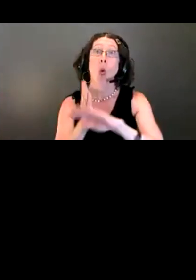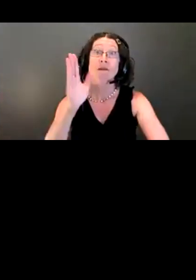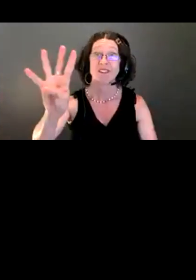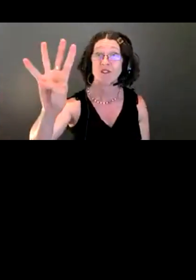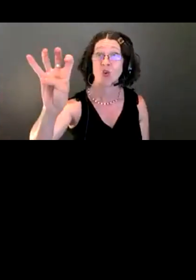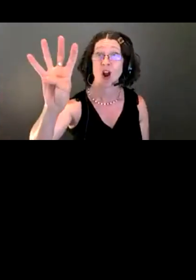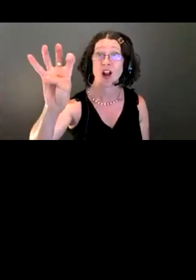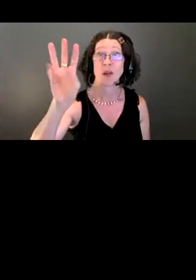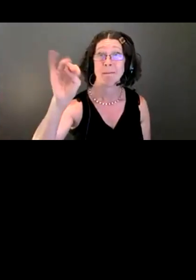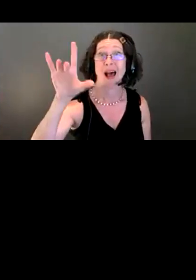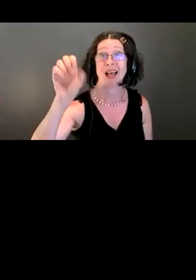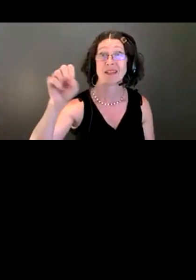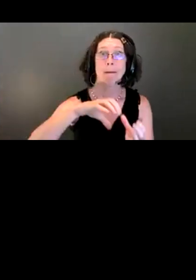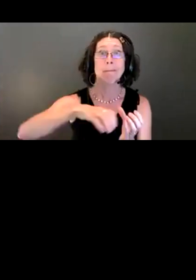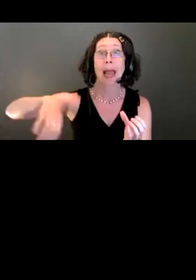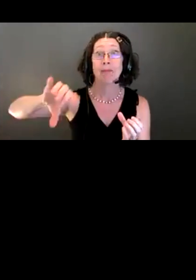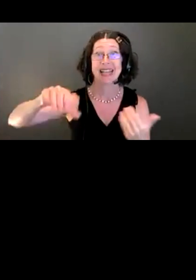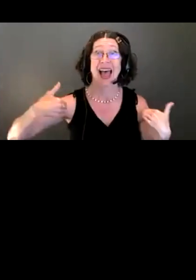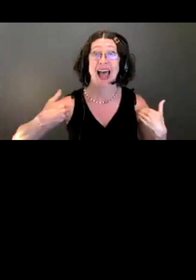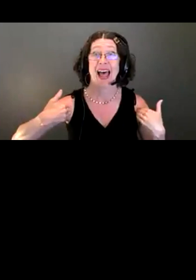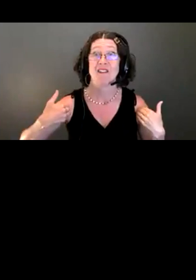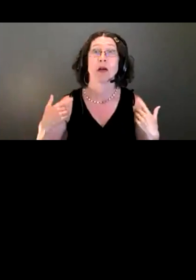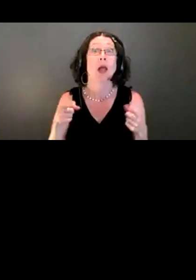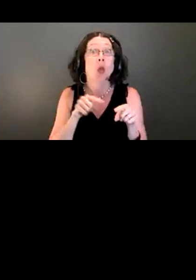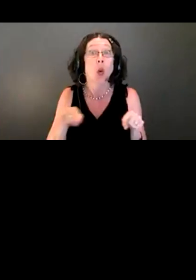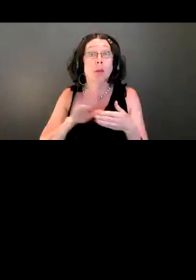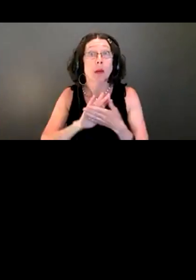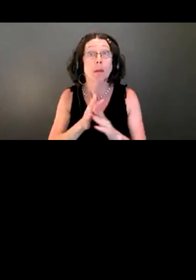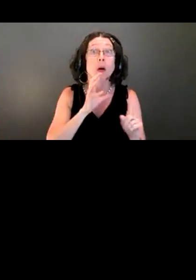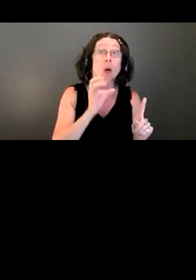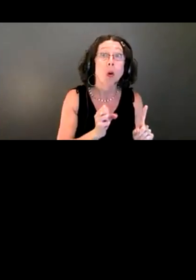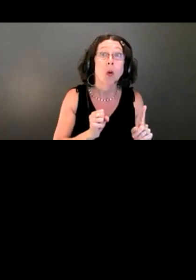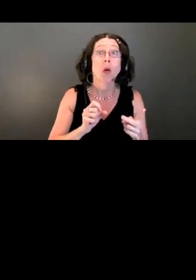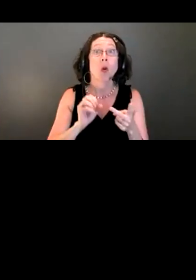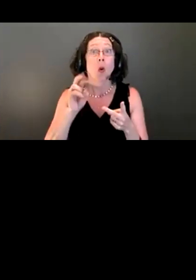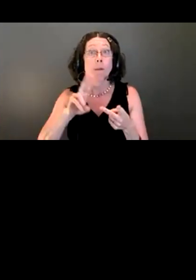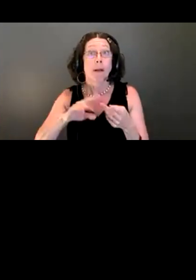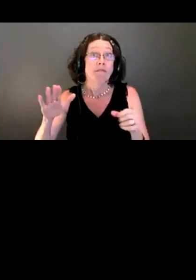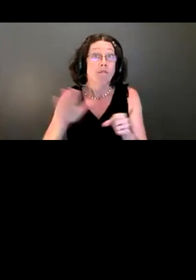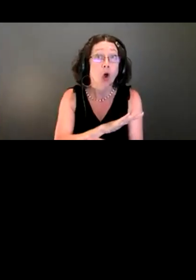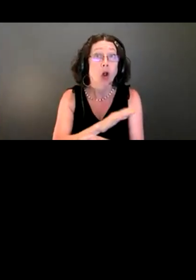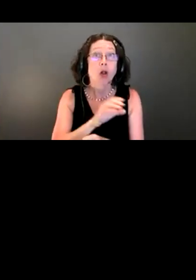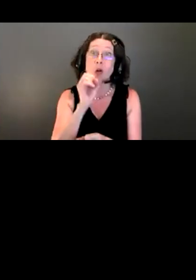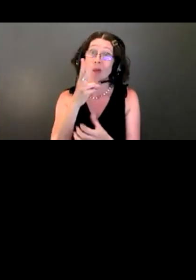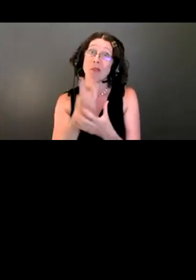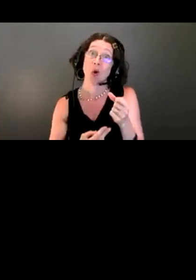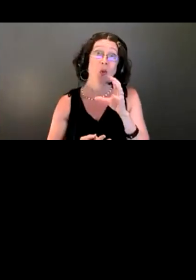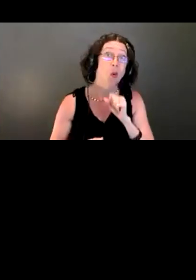When those pipes get old or full or both, we need to upgrade and replace them.